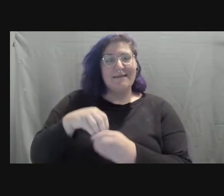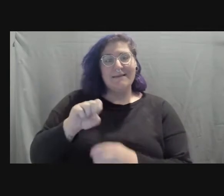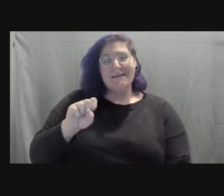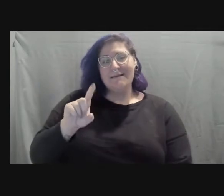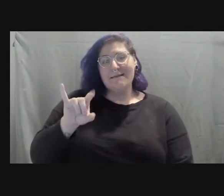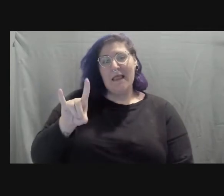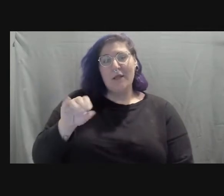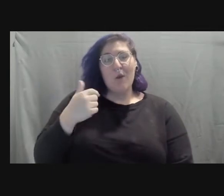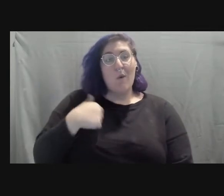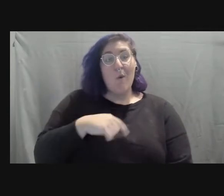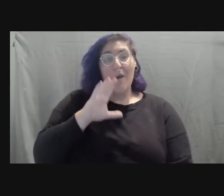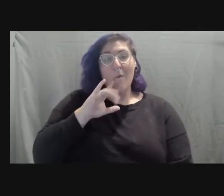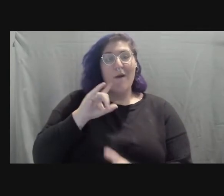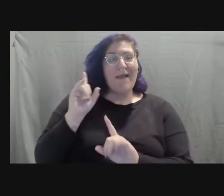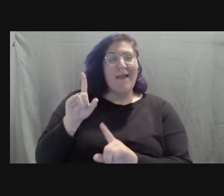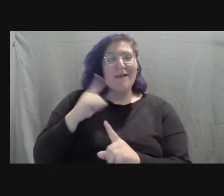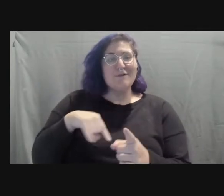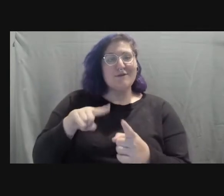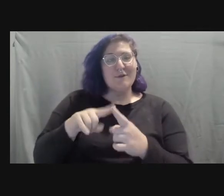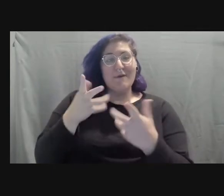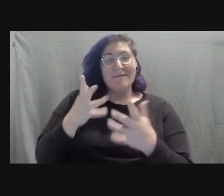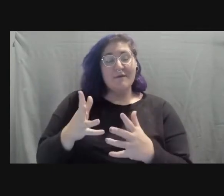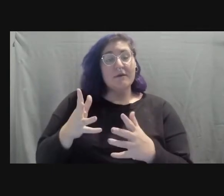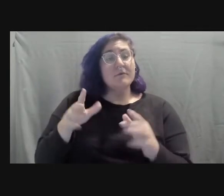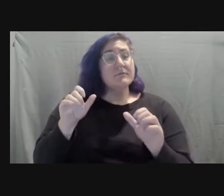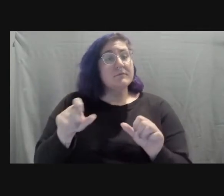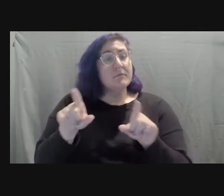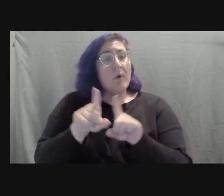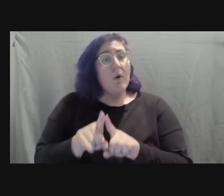You can also use the ideas section to chat with other attendees.